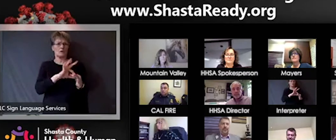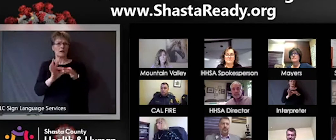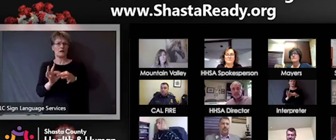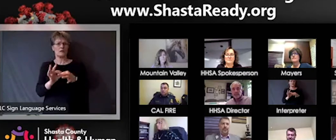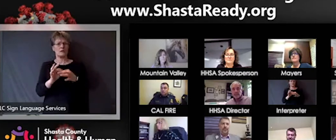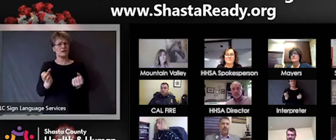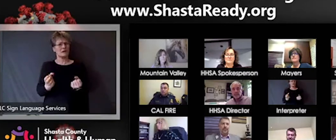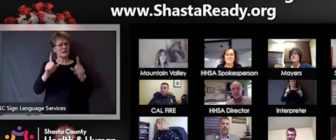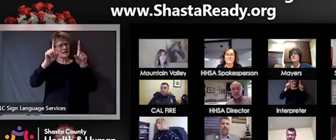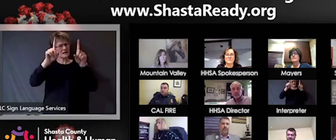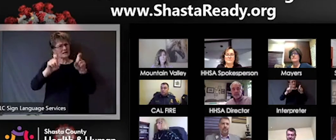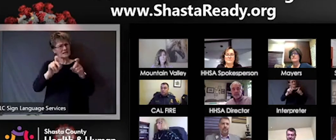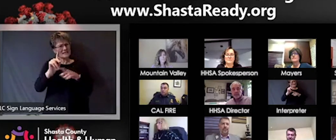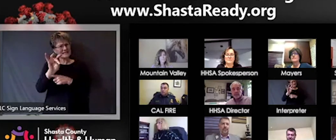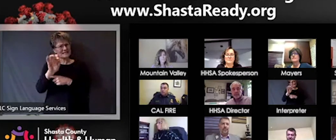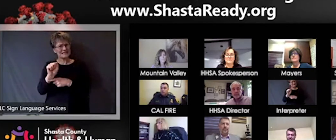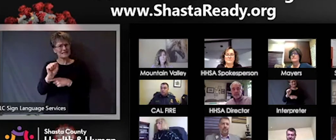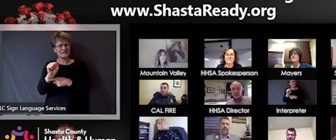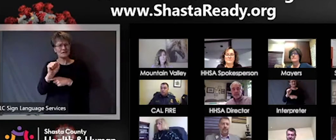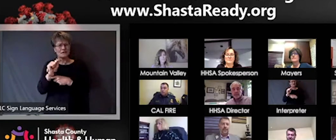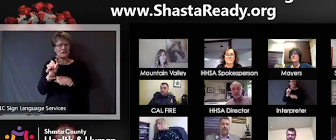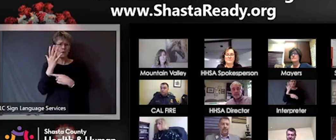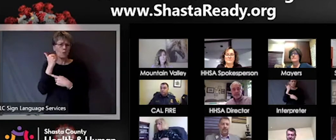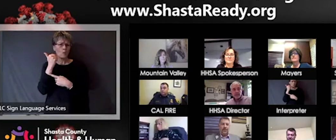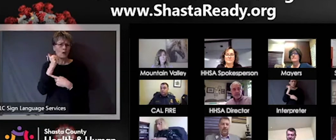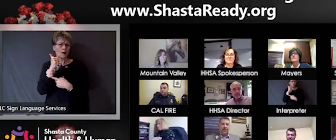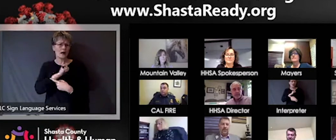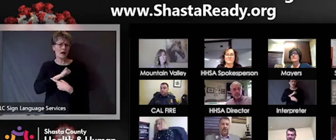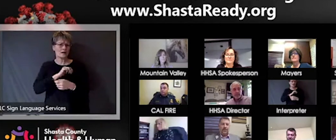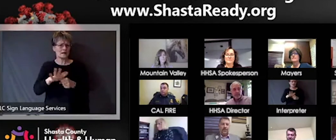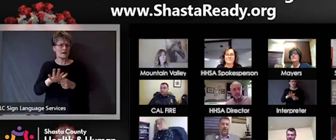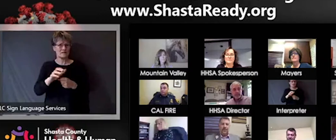about money? If so the community could get money. Is